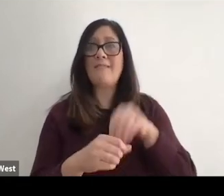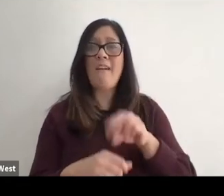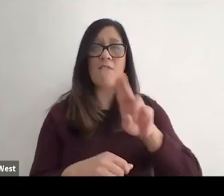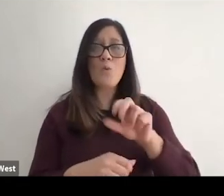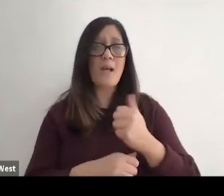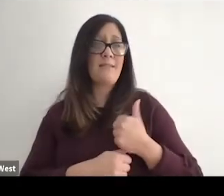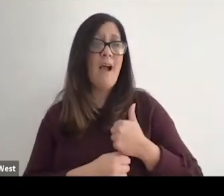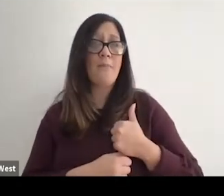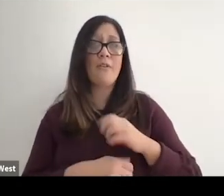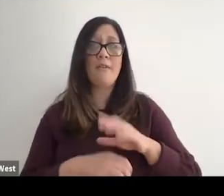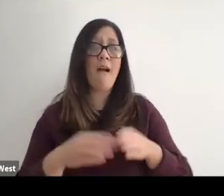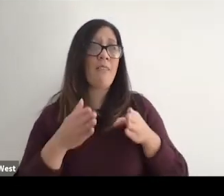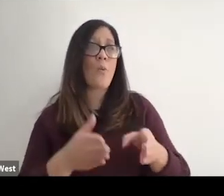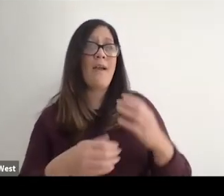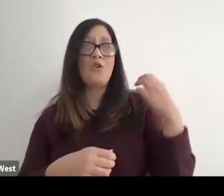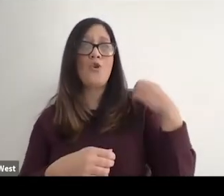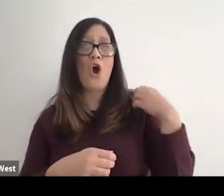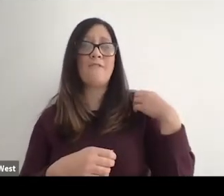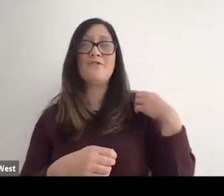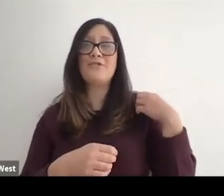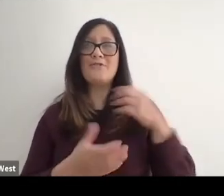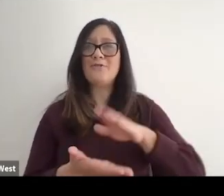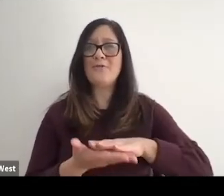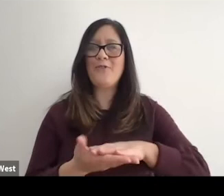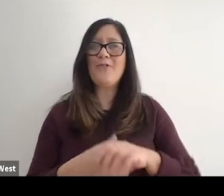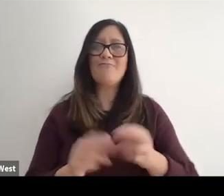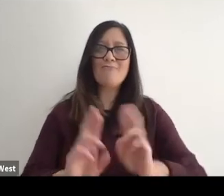my way to officer candidate school getting ready to serve my country